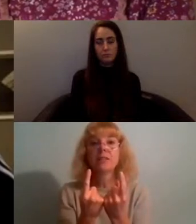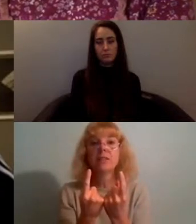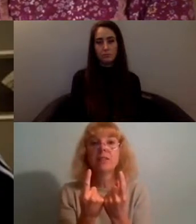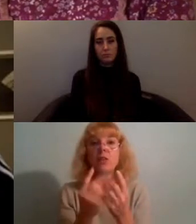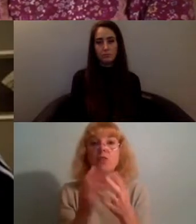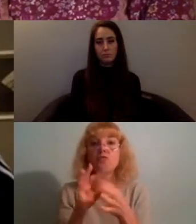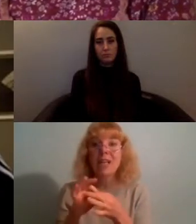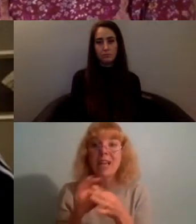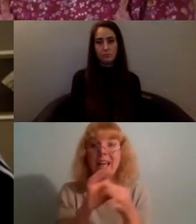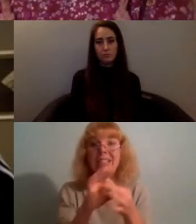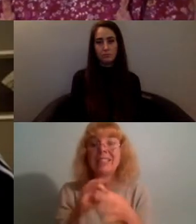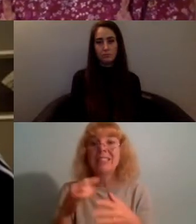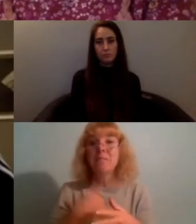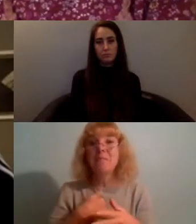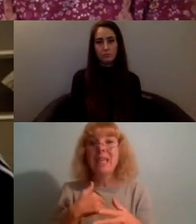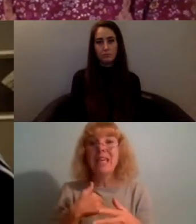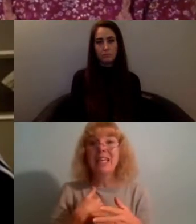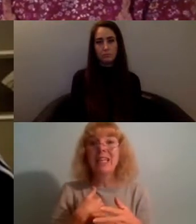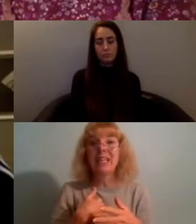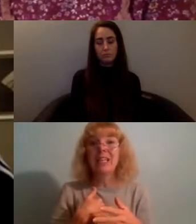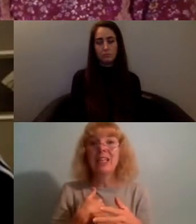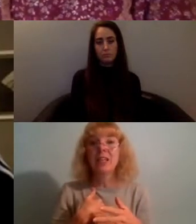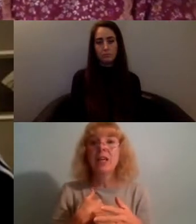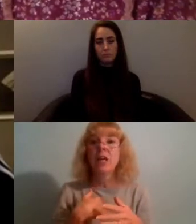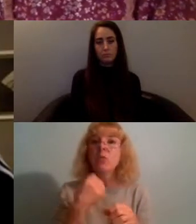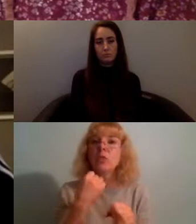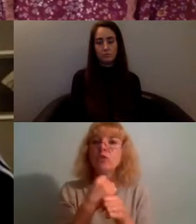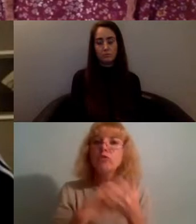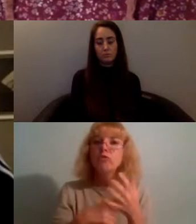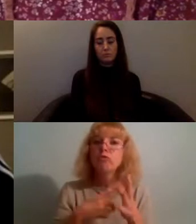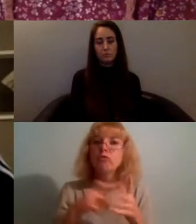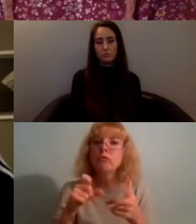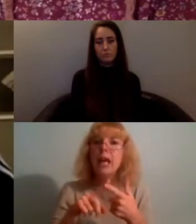and also intrigued me something that Grace was saying about that graphic that she created for